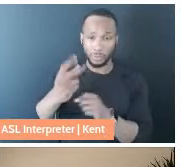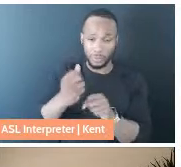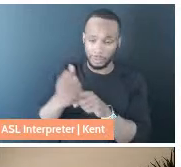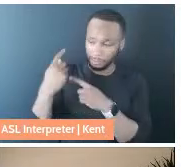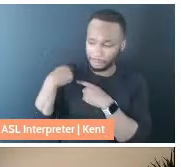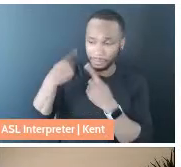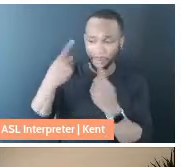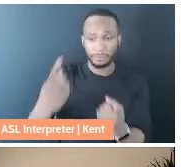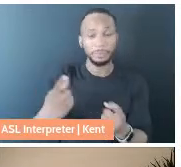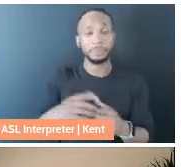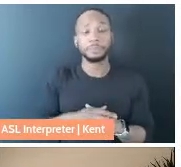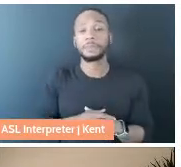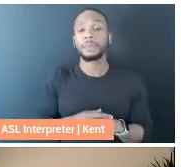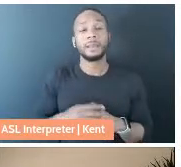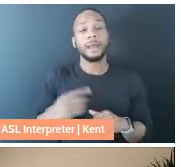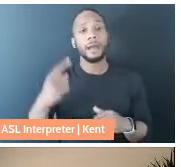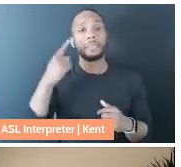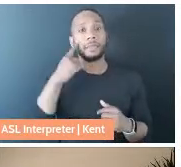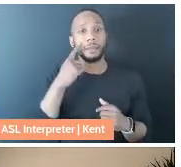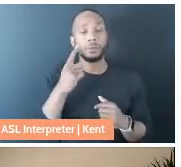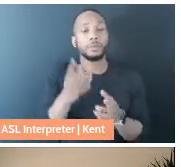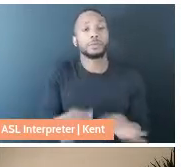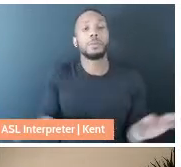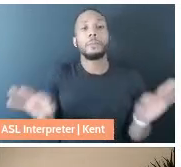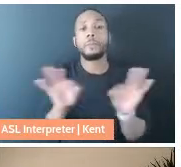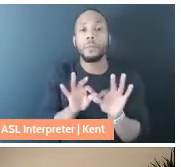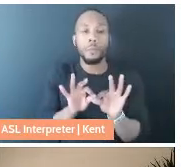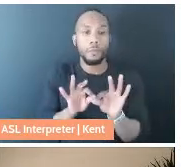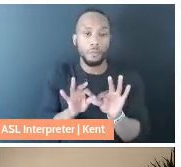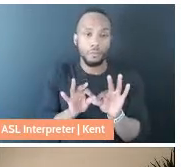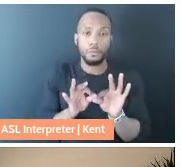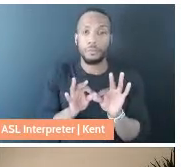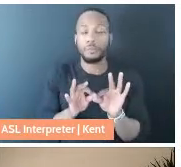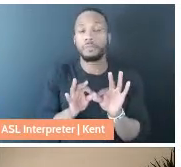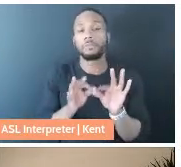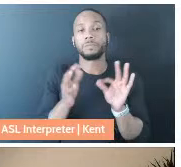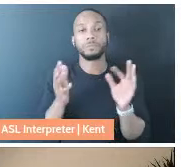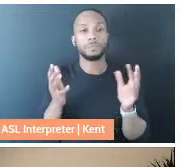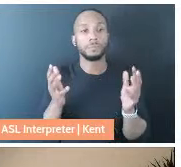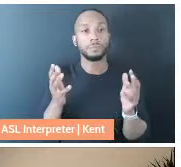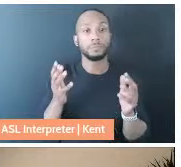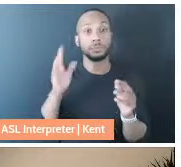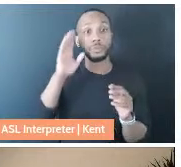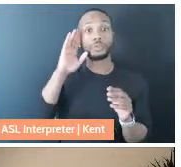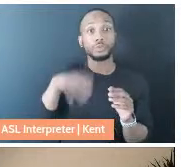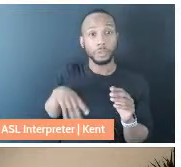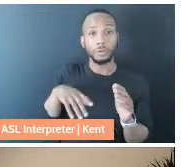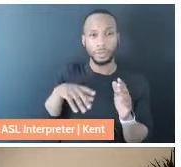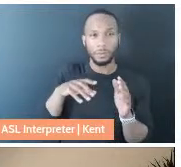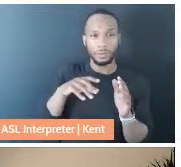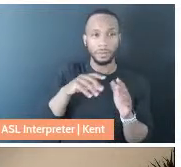I think what's important is that there was a period in March to December,